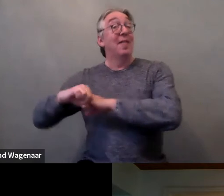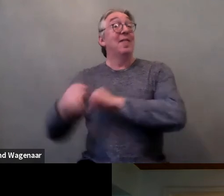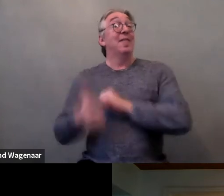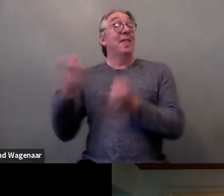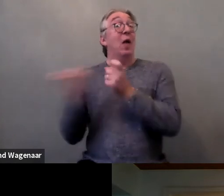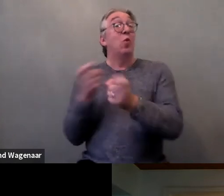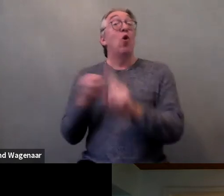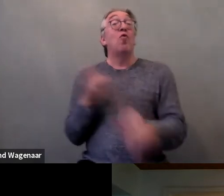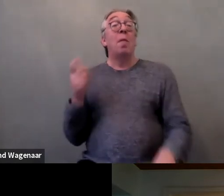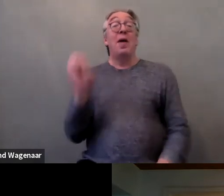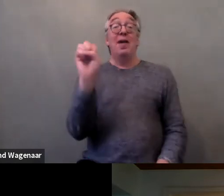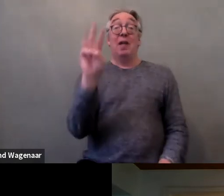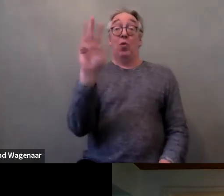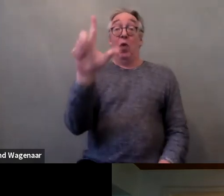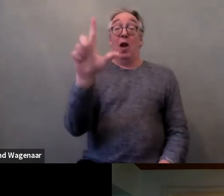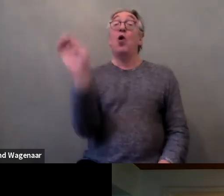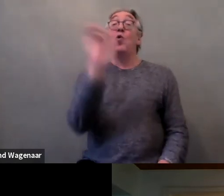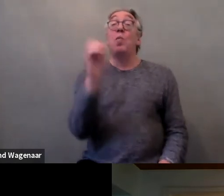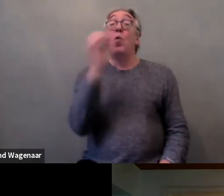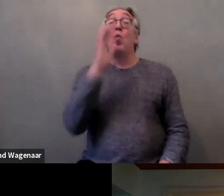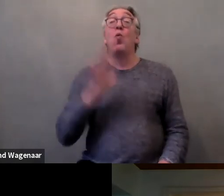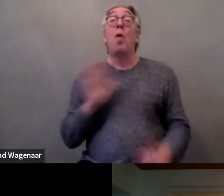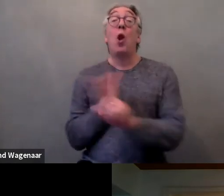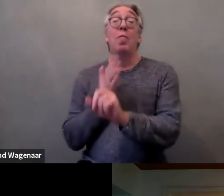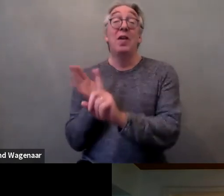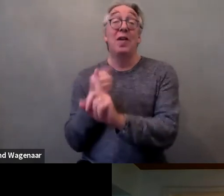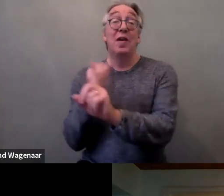European platform where EDF is also part of.